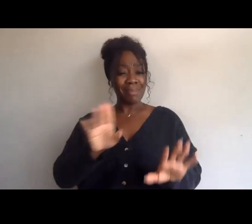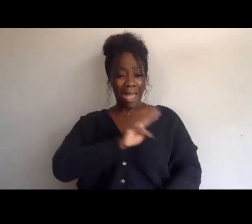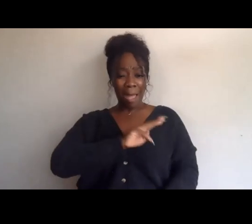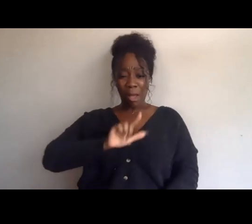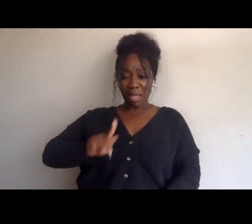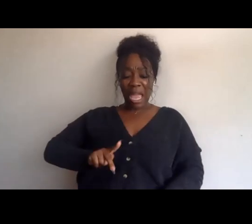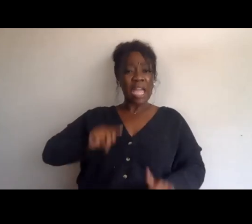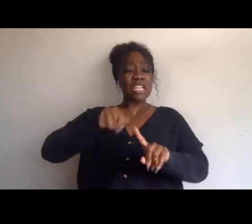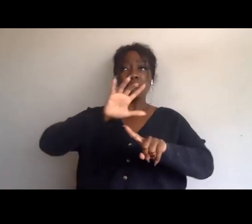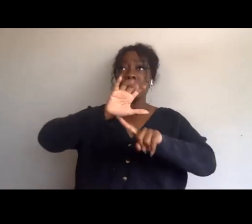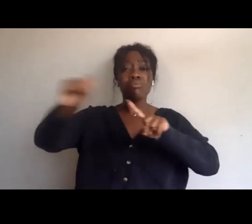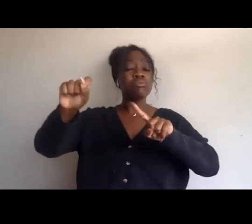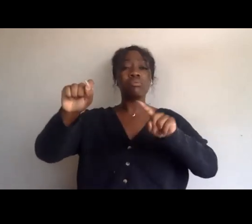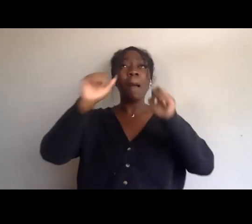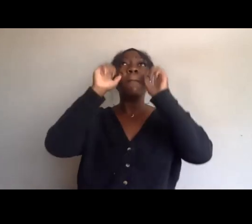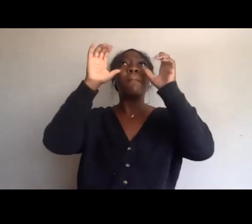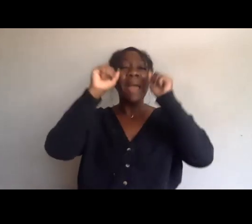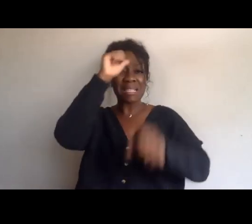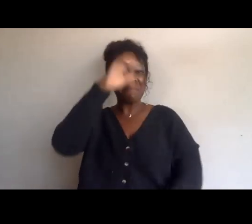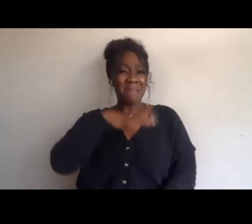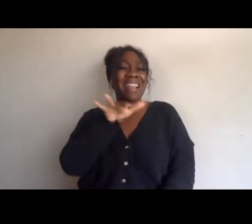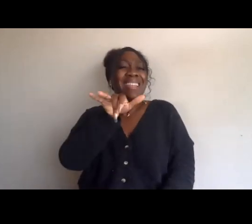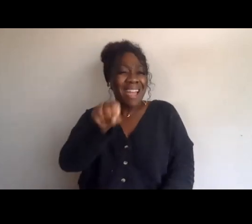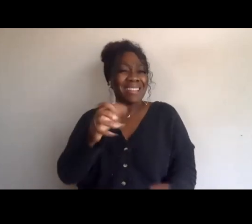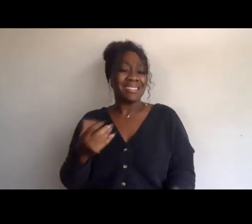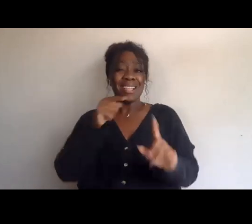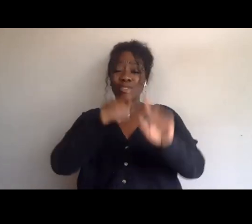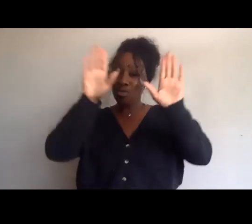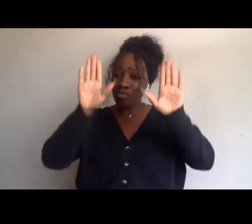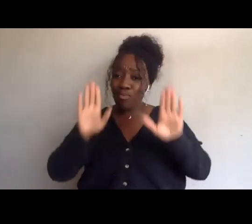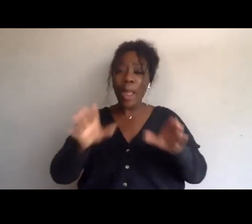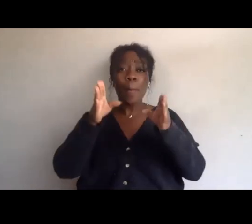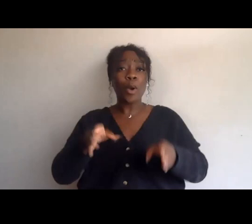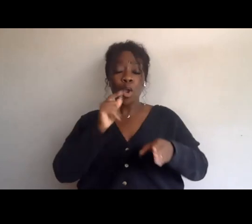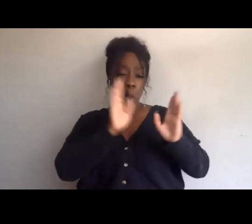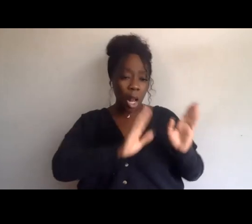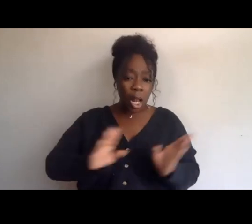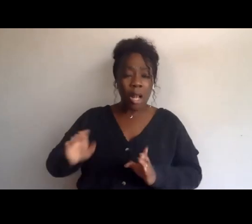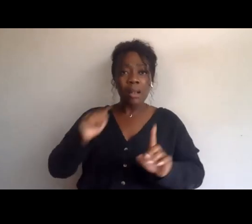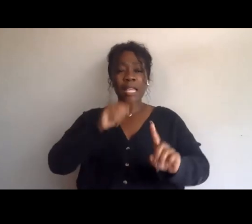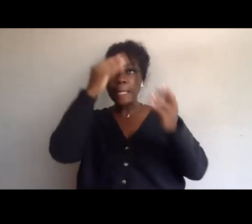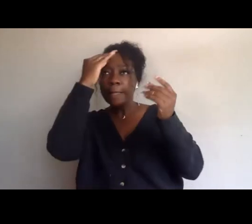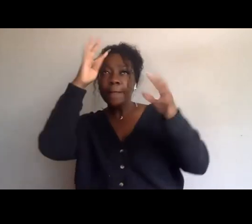he was absolutely a great man and a great orator, and a great thinker and a great visionary,